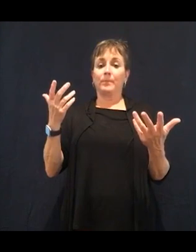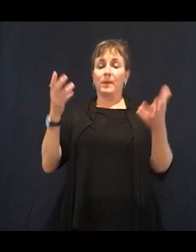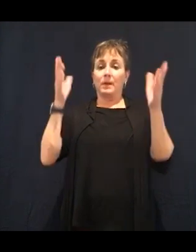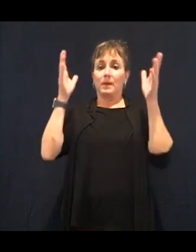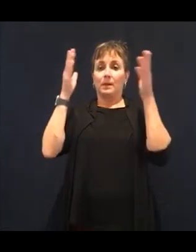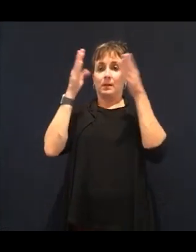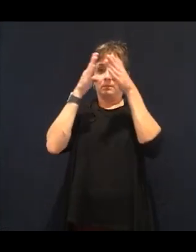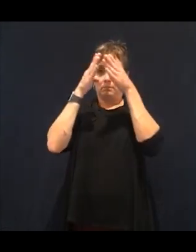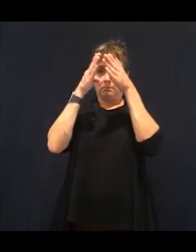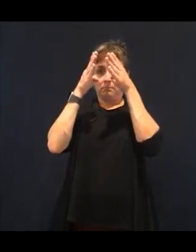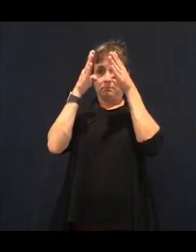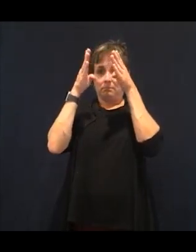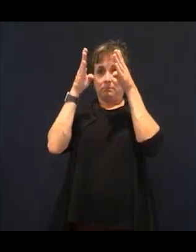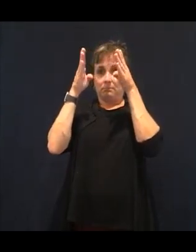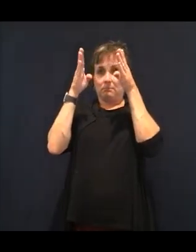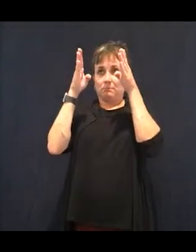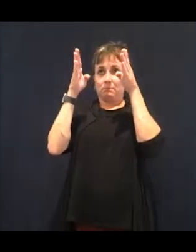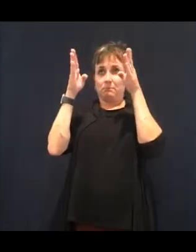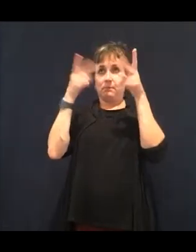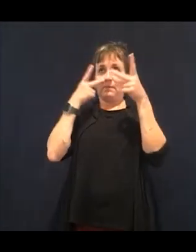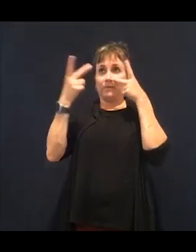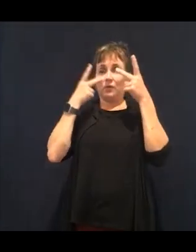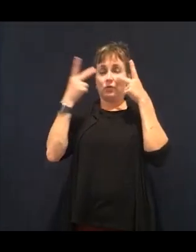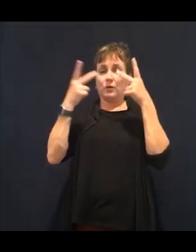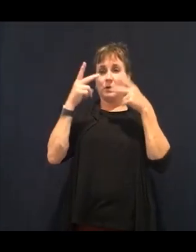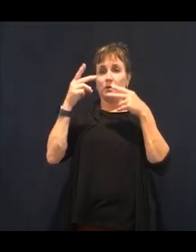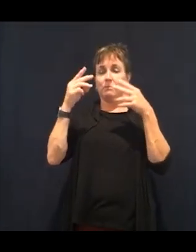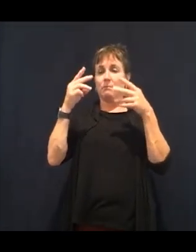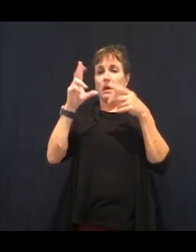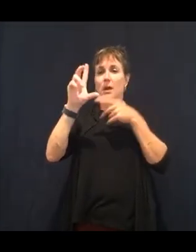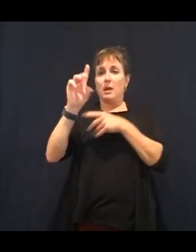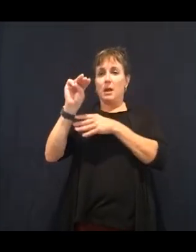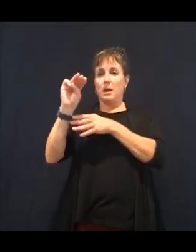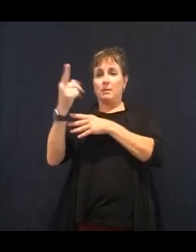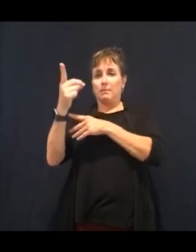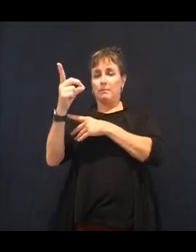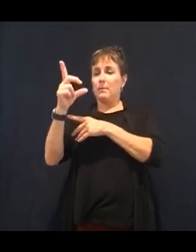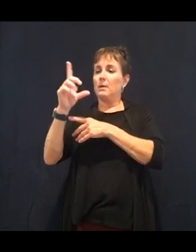fluid and blood flow to the retina, naturally, having